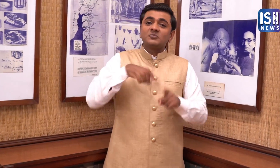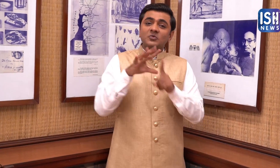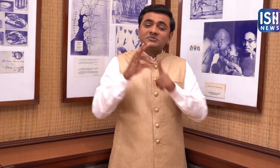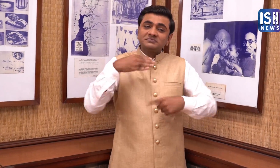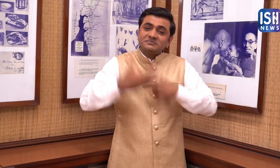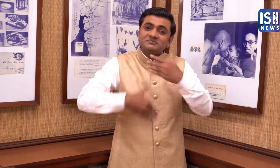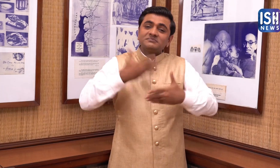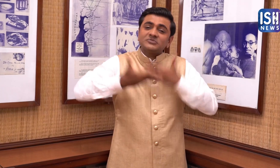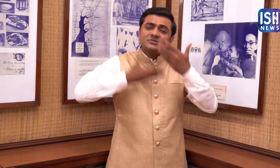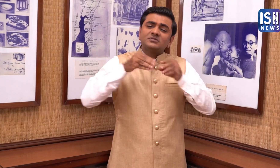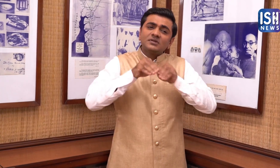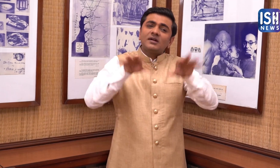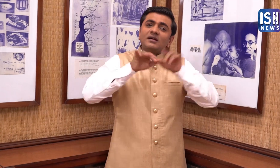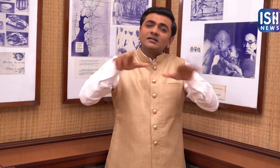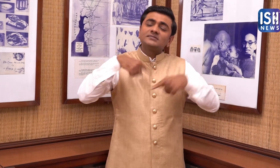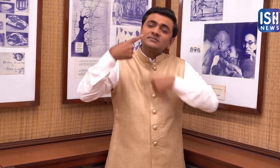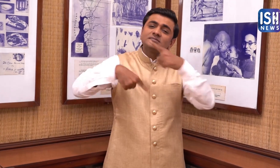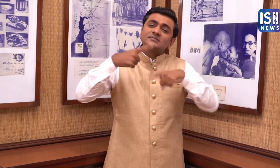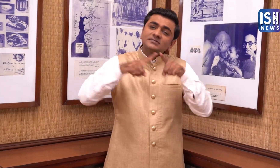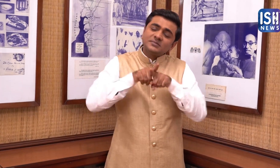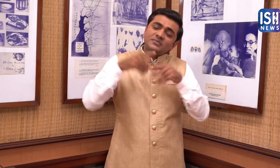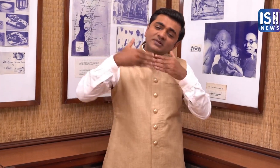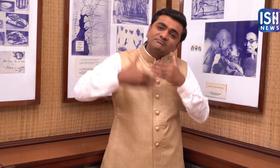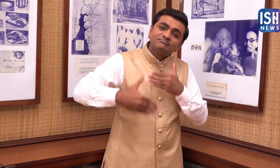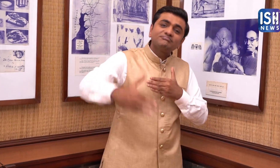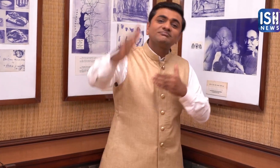We must keep spreading his teachings.